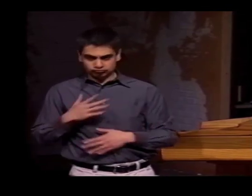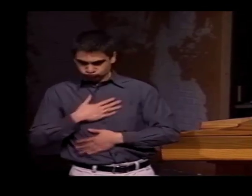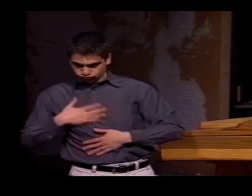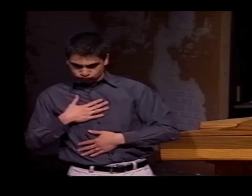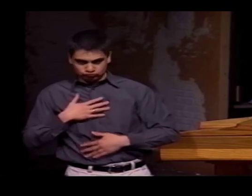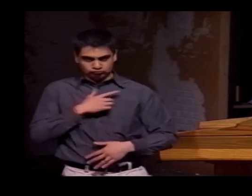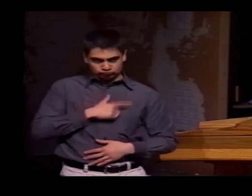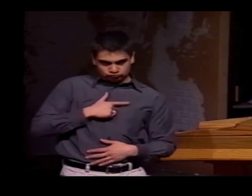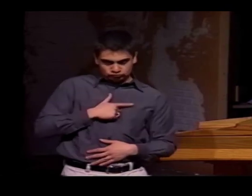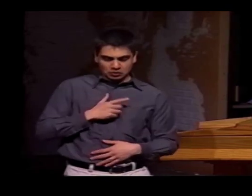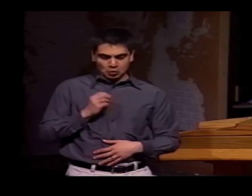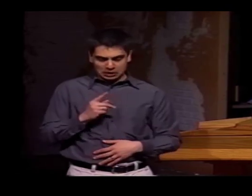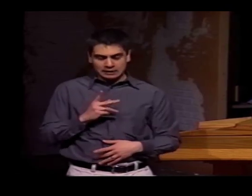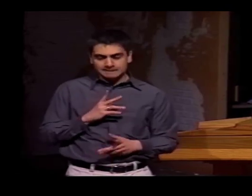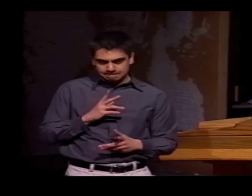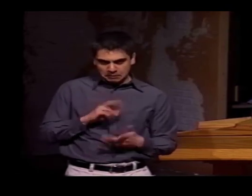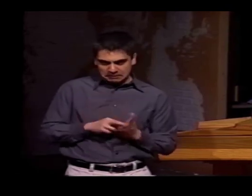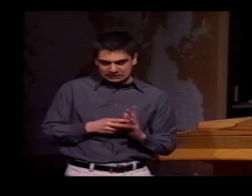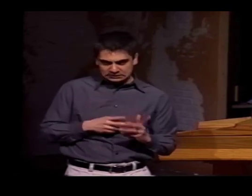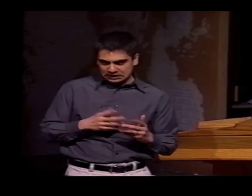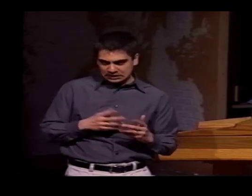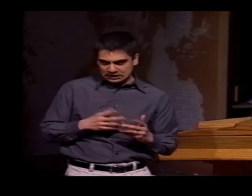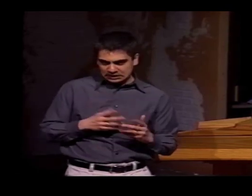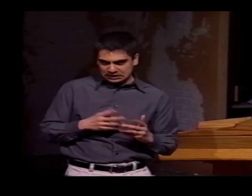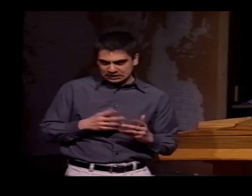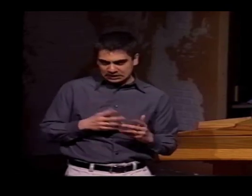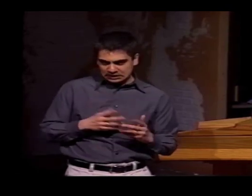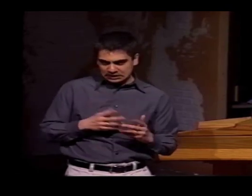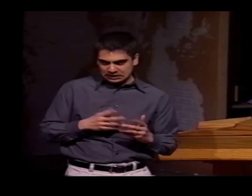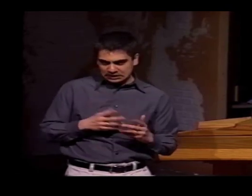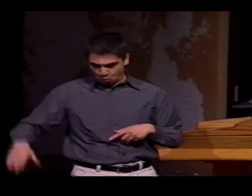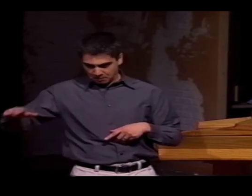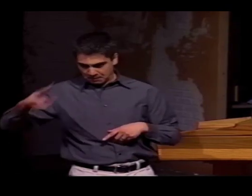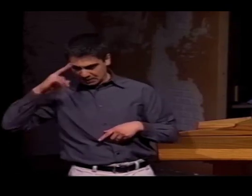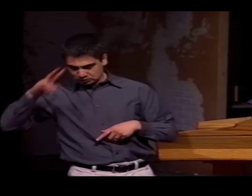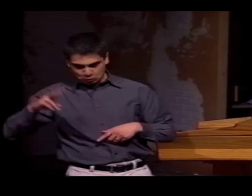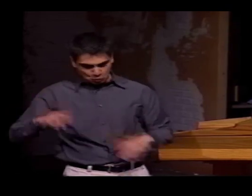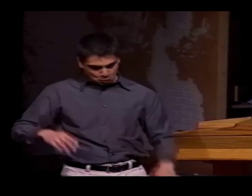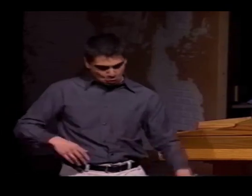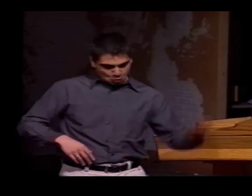I JUST DISCUSSED THE SIMILARLY ARTICULATED SIGNS,